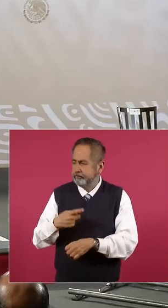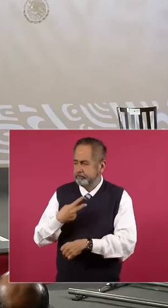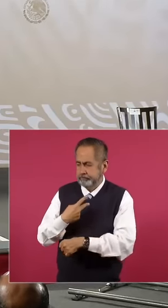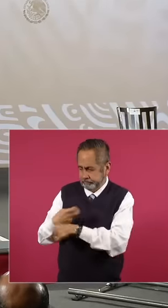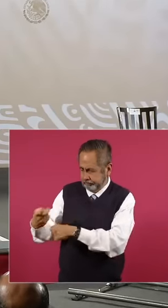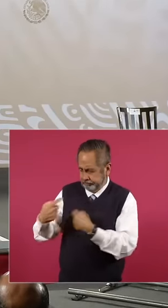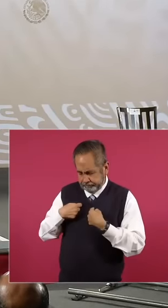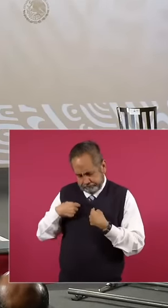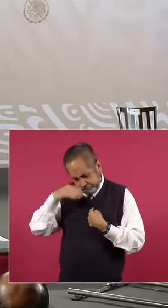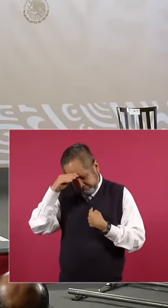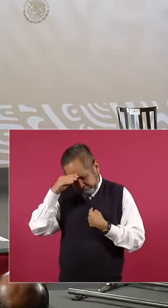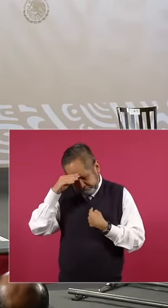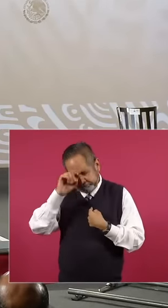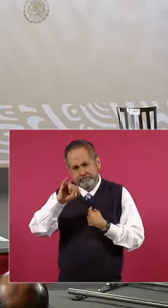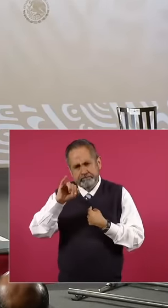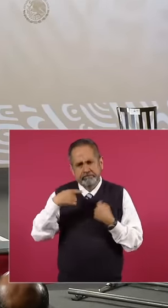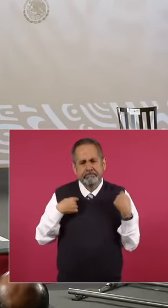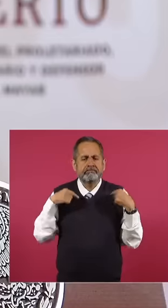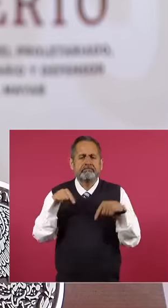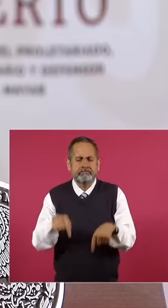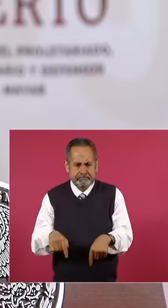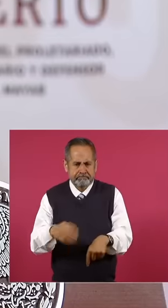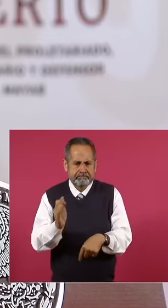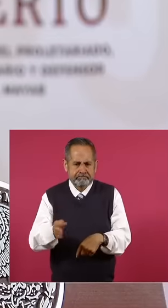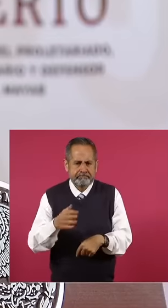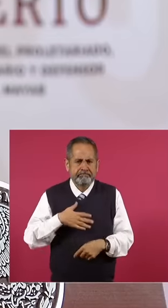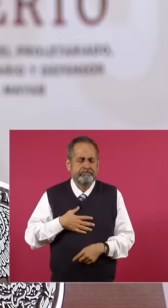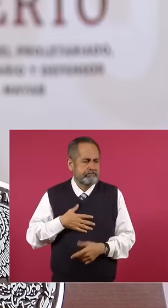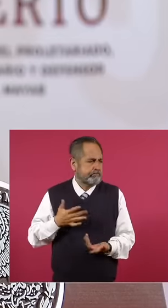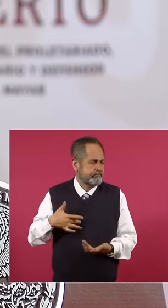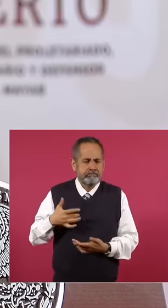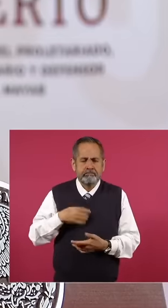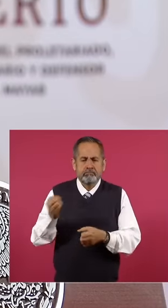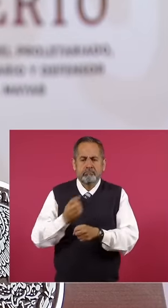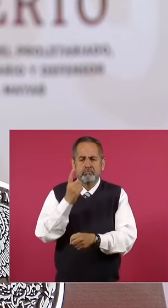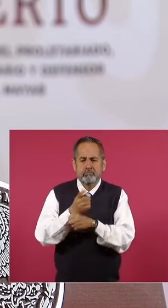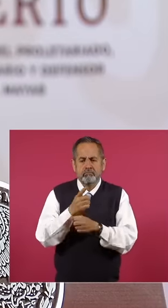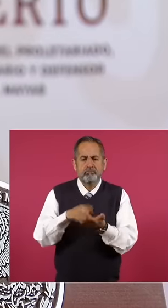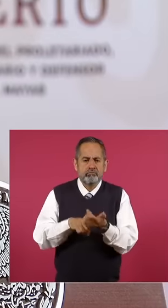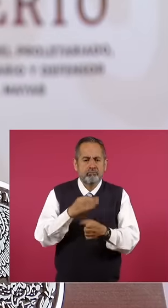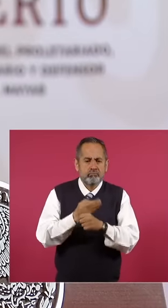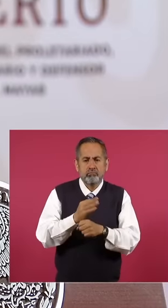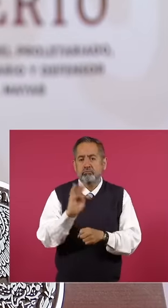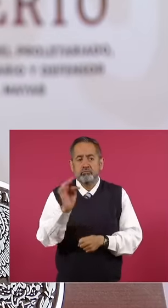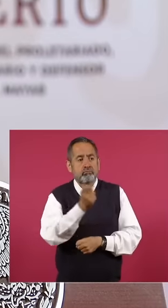I accepted because I think it is a good opportunity for you if you like to ask but especially